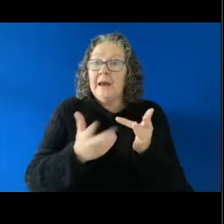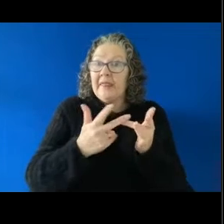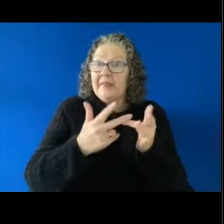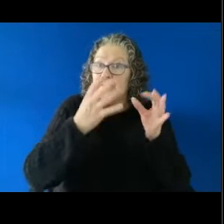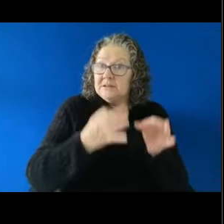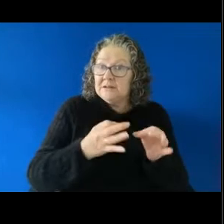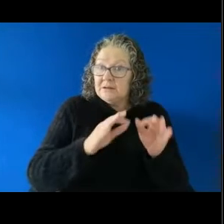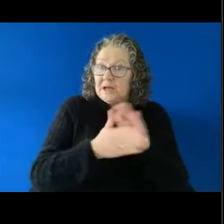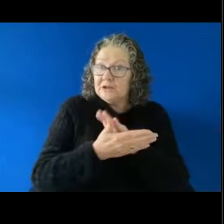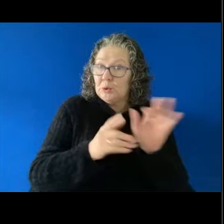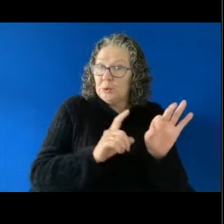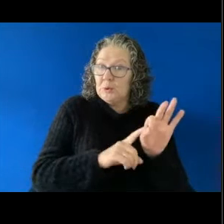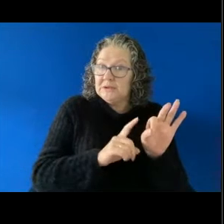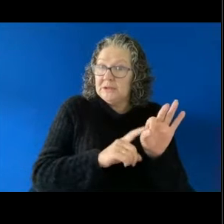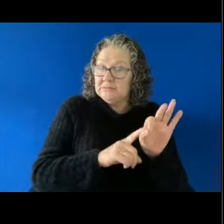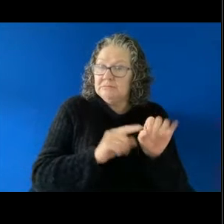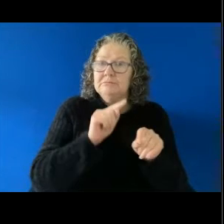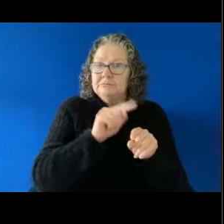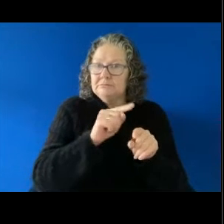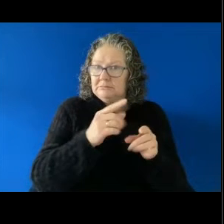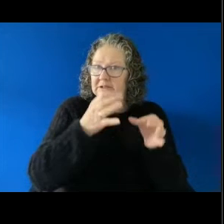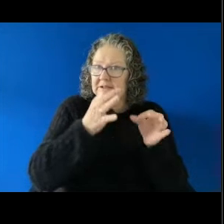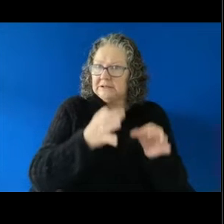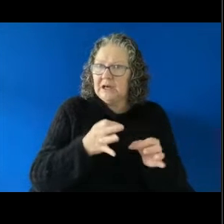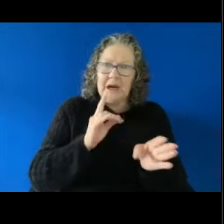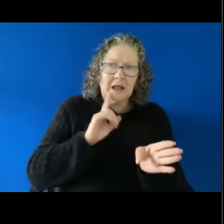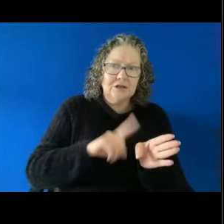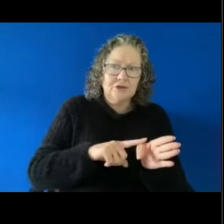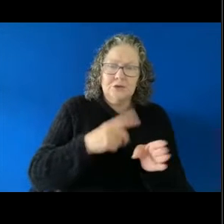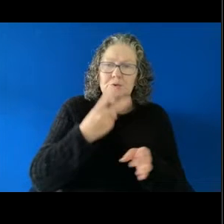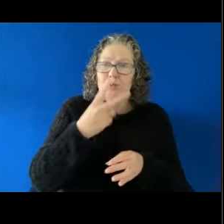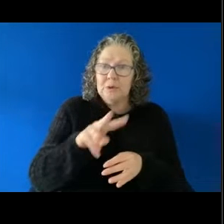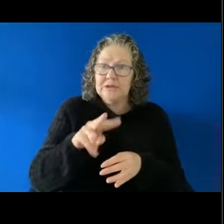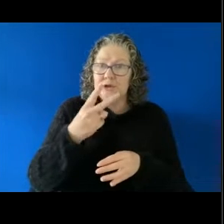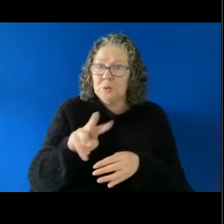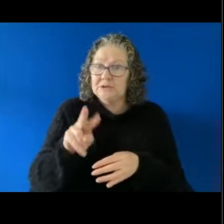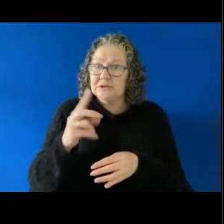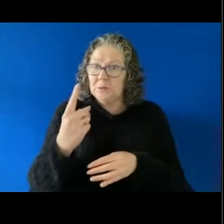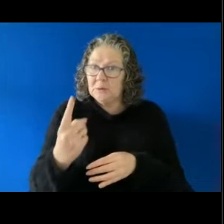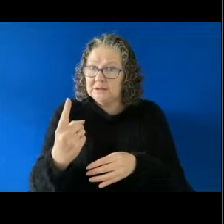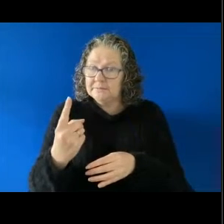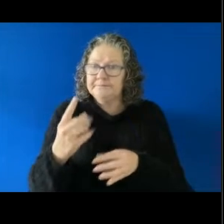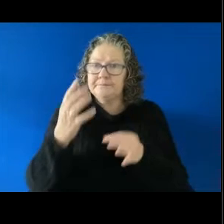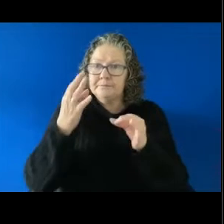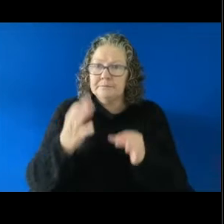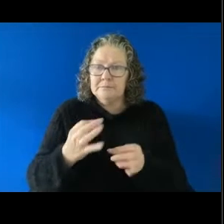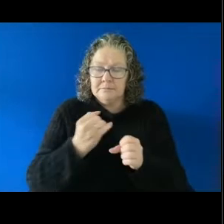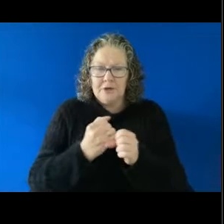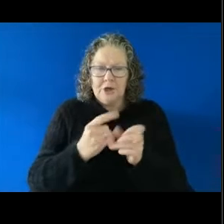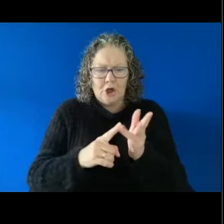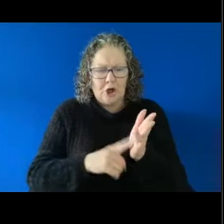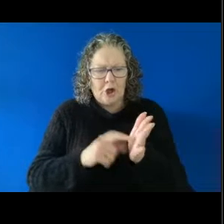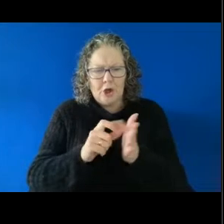which was decided last year in 2021, is the decision of Golding v Sippel and The Laundry Chute